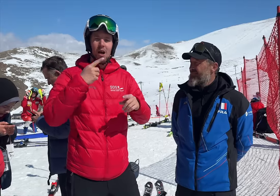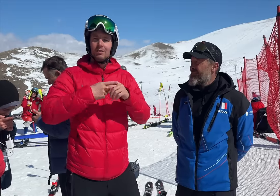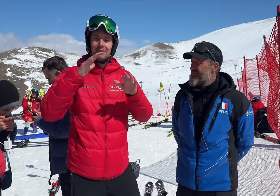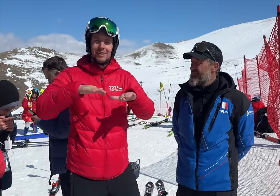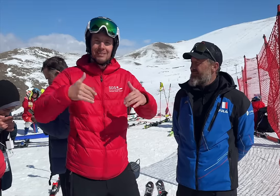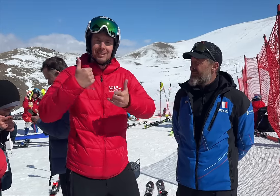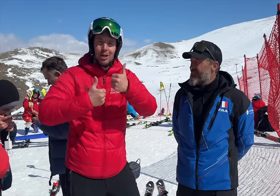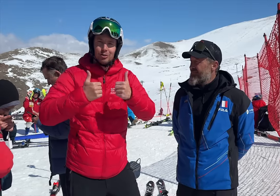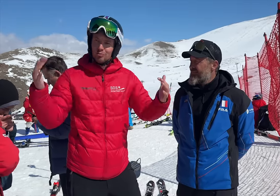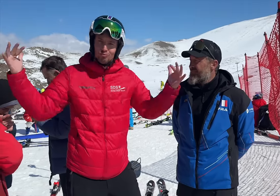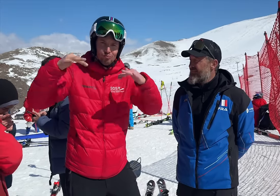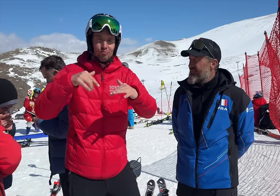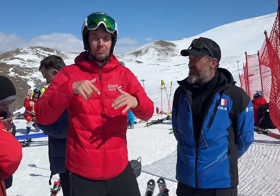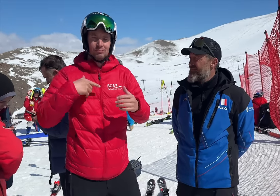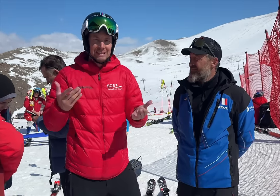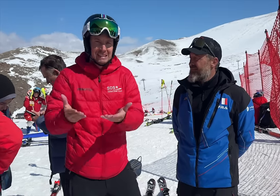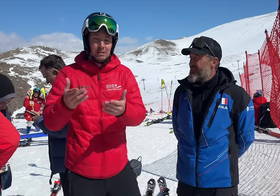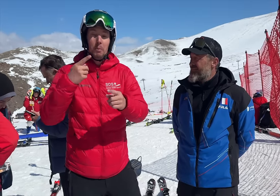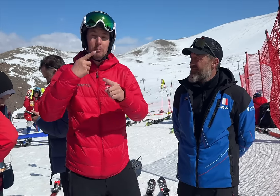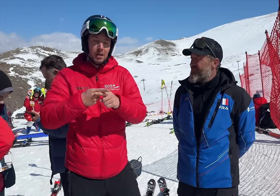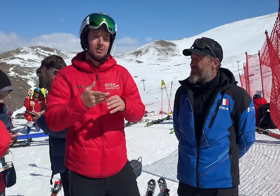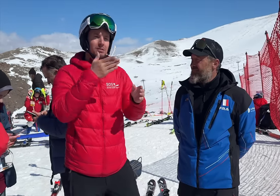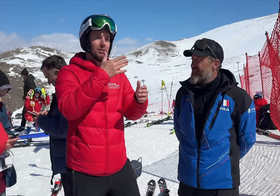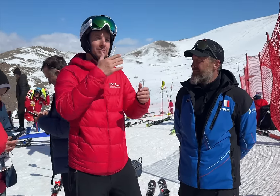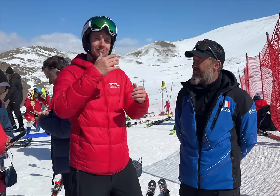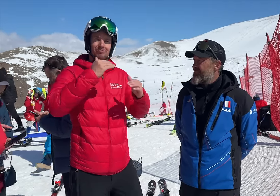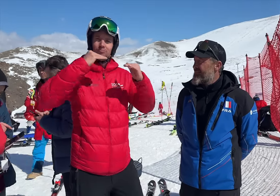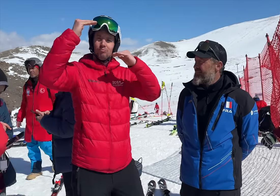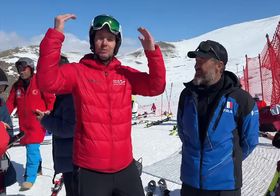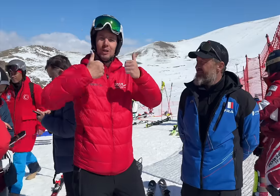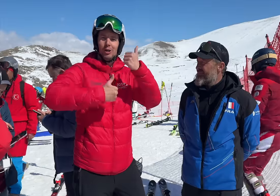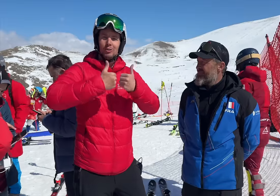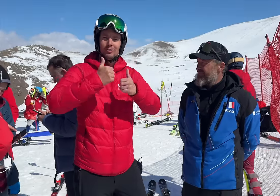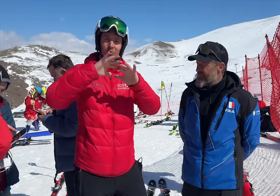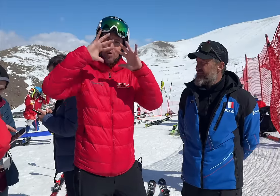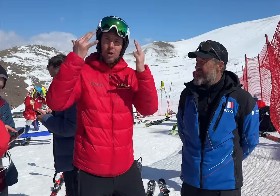as well as adults who can gather as well. We do know some Deaf skiers